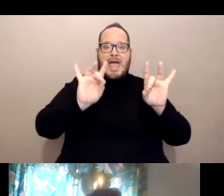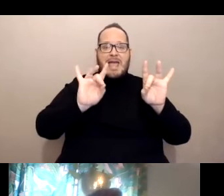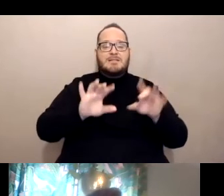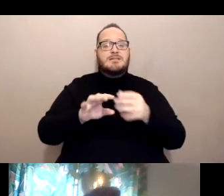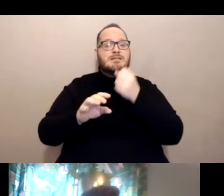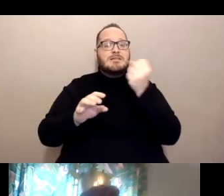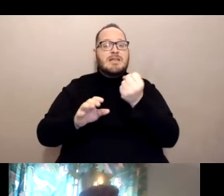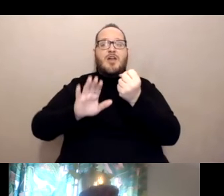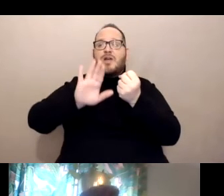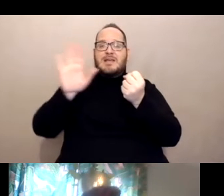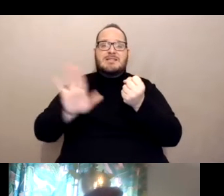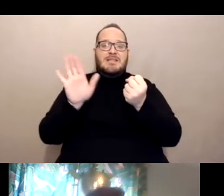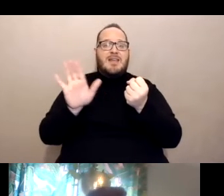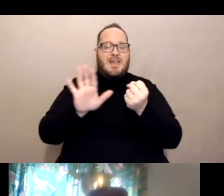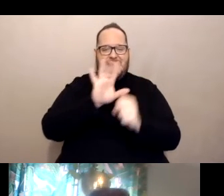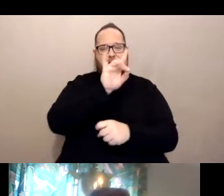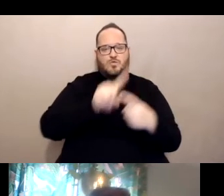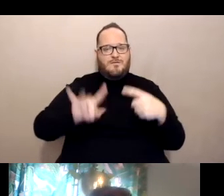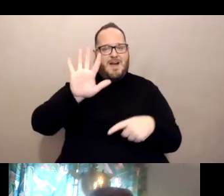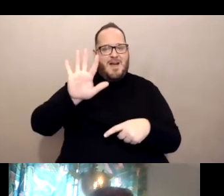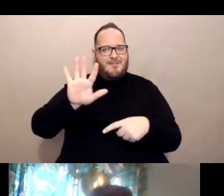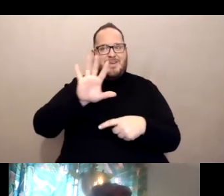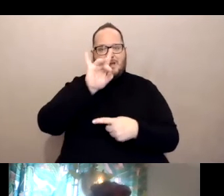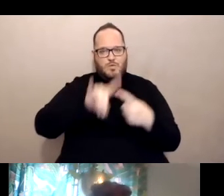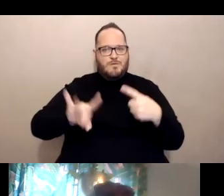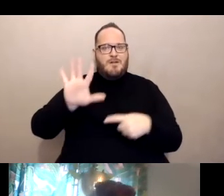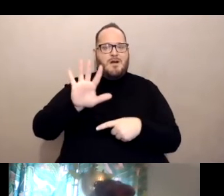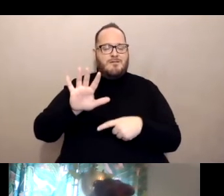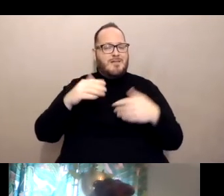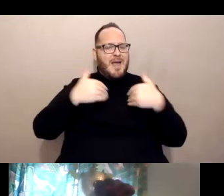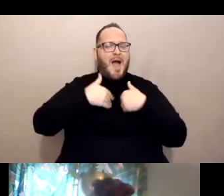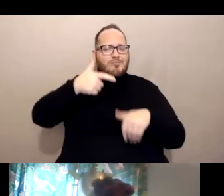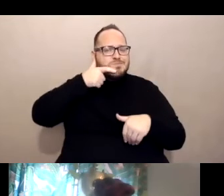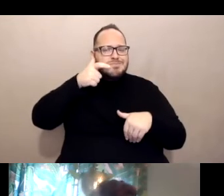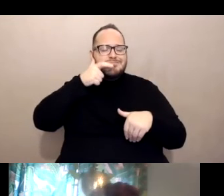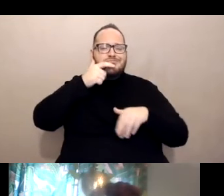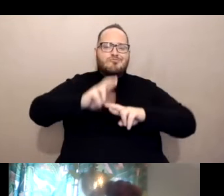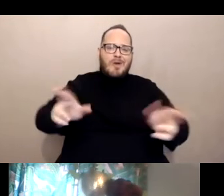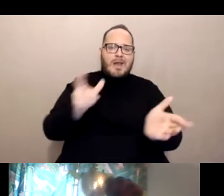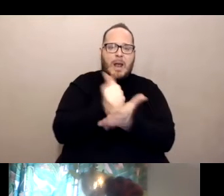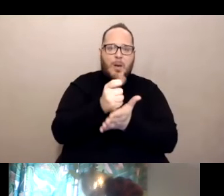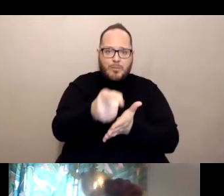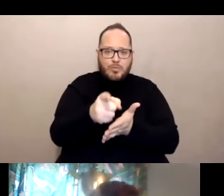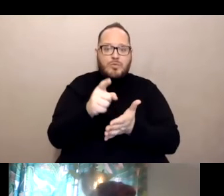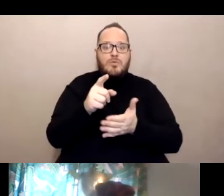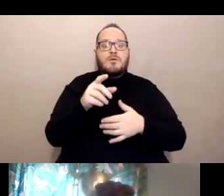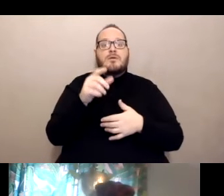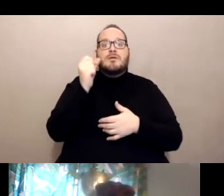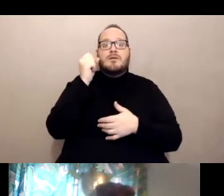from eight to five, there is someone there to help you at this call number, if you speak English or Spanish